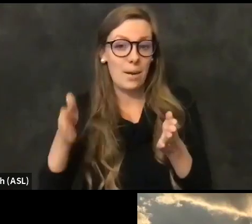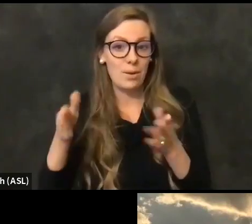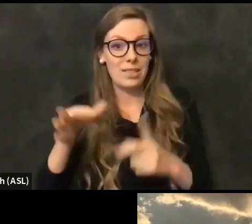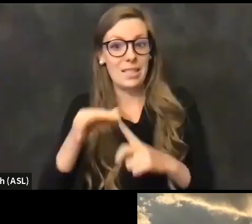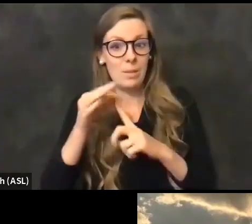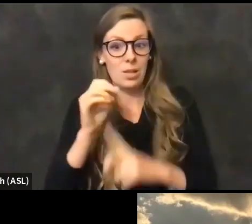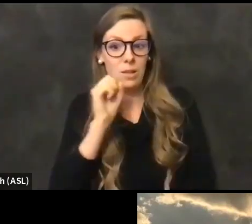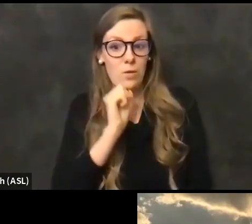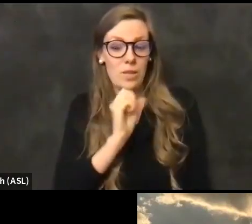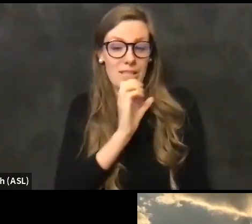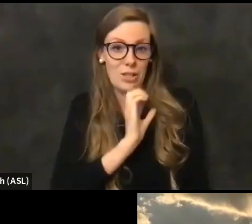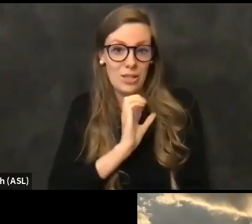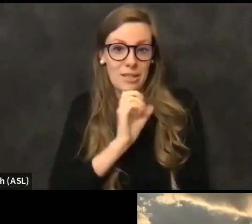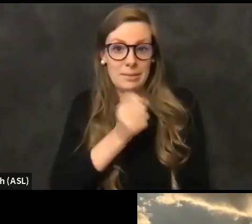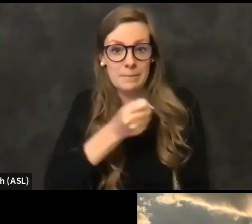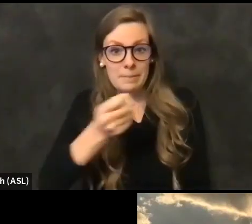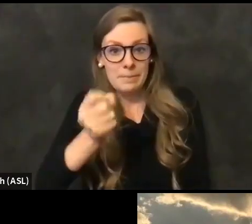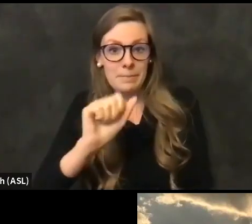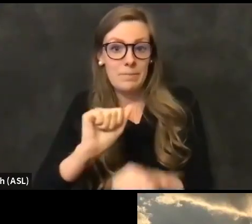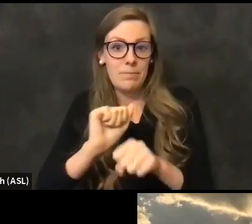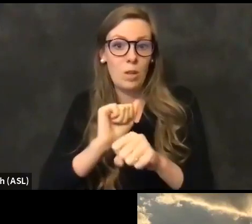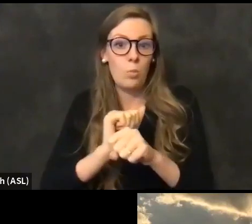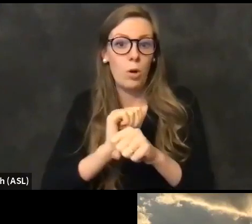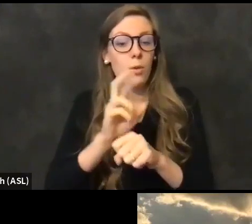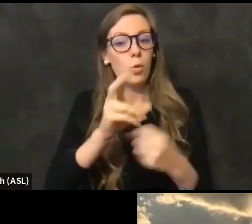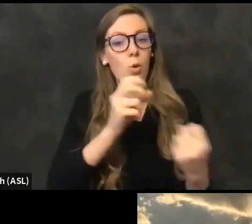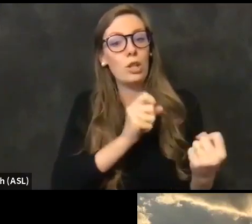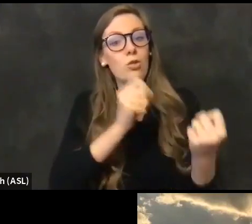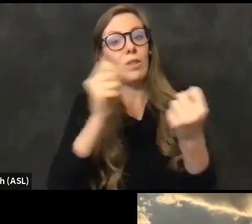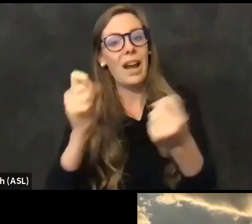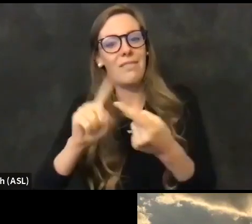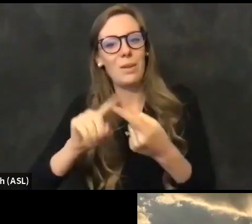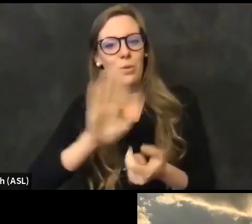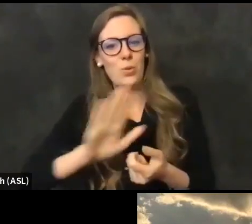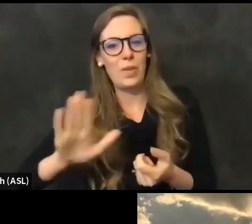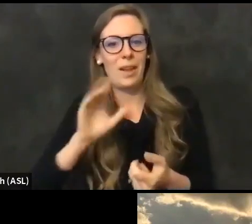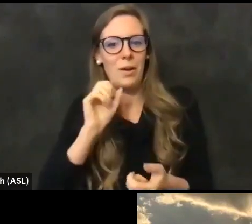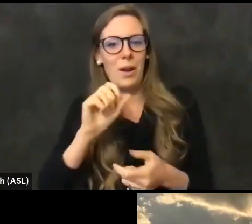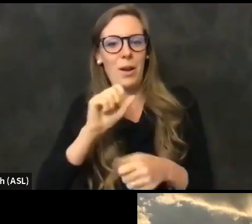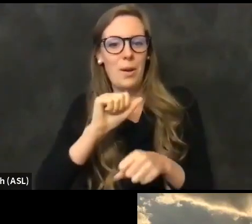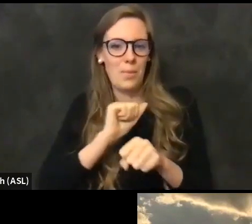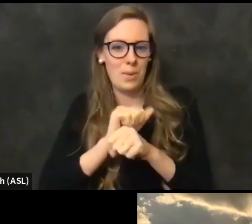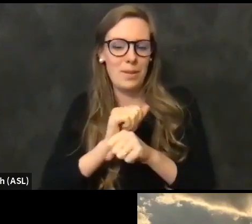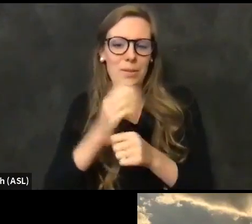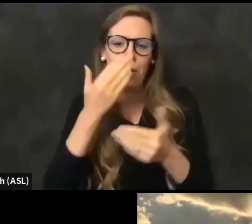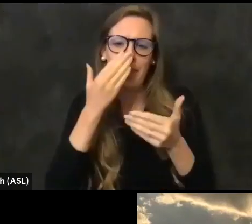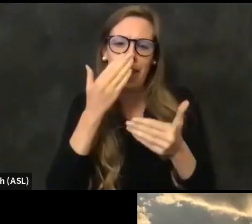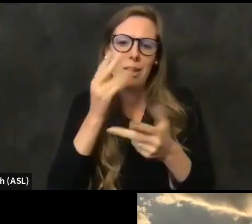appointments and in some cases even drive them to their appointments. So thank you for taking care of other members of our community.